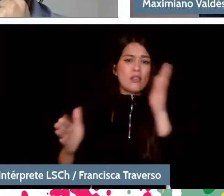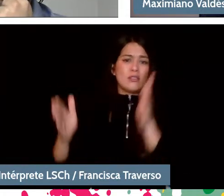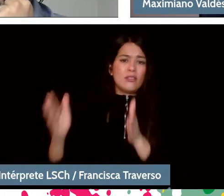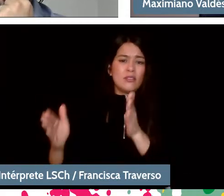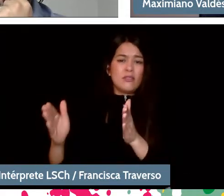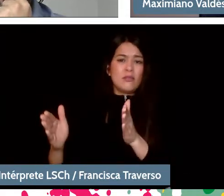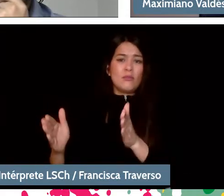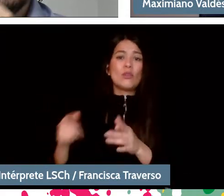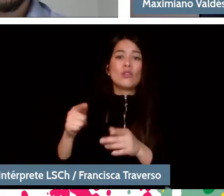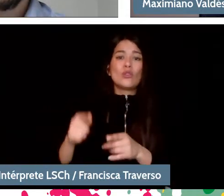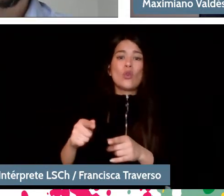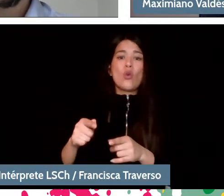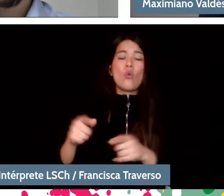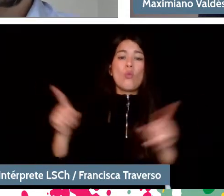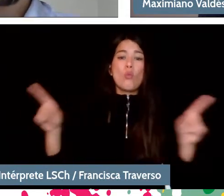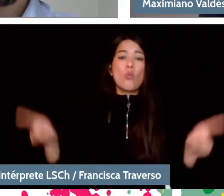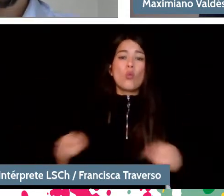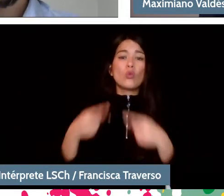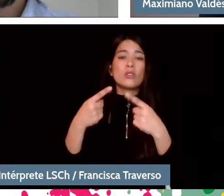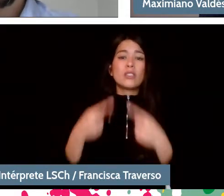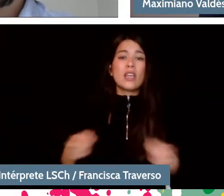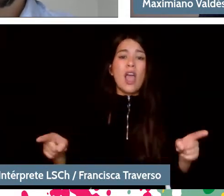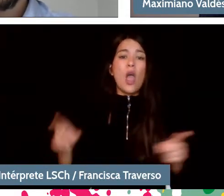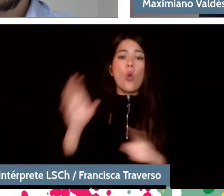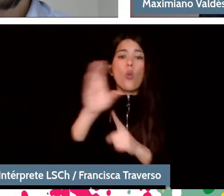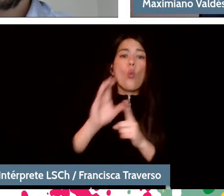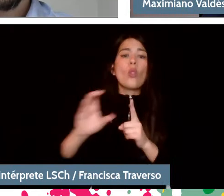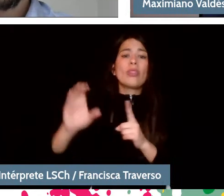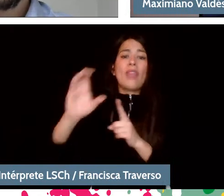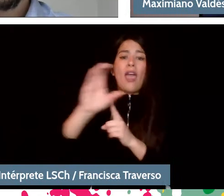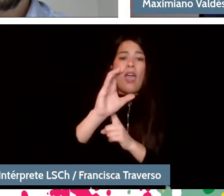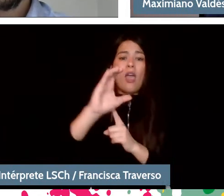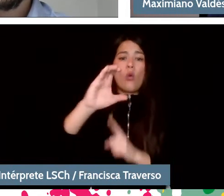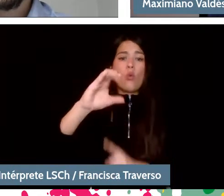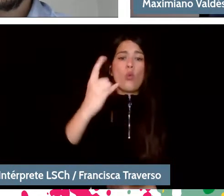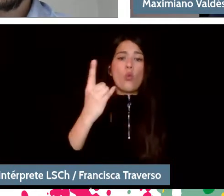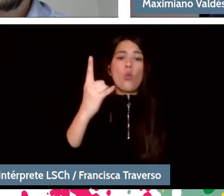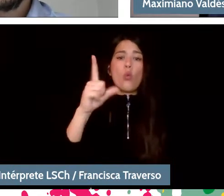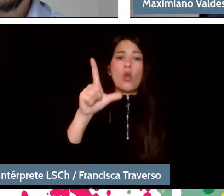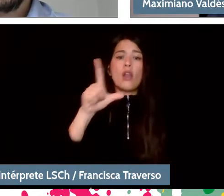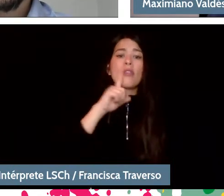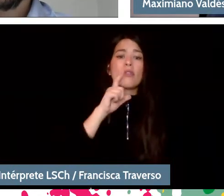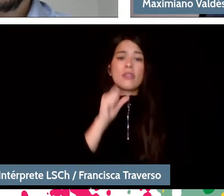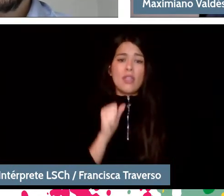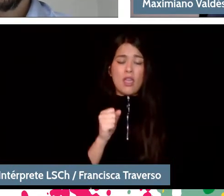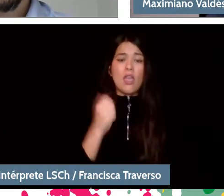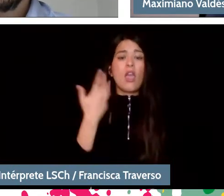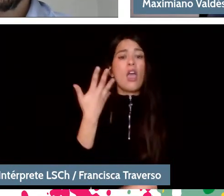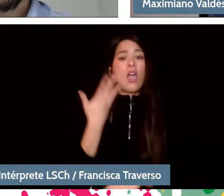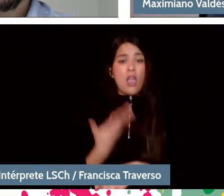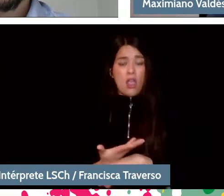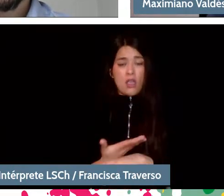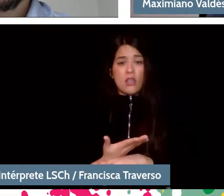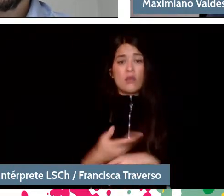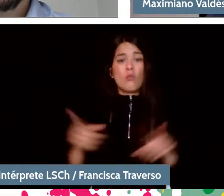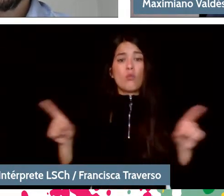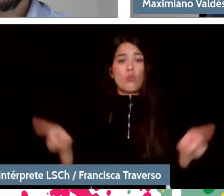because it is the music that belongs to a culture. There is also popular cultured music that belongs to a historical moment in which it was born.